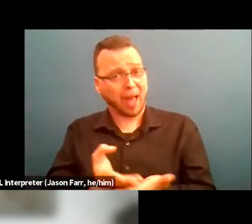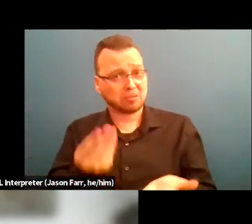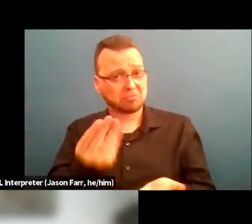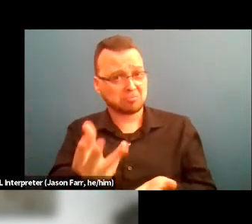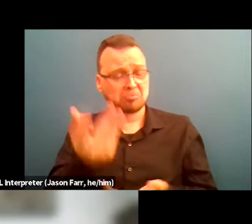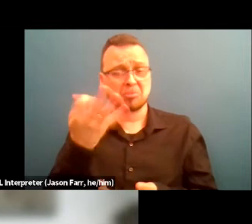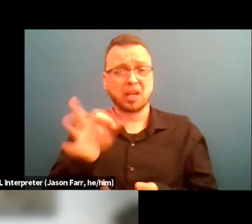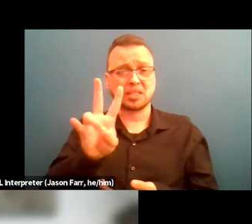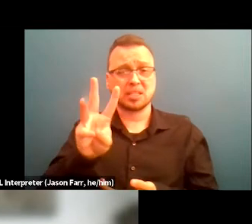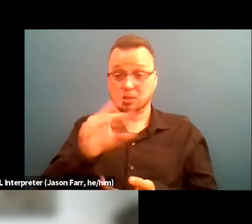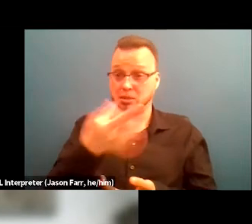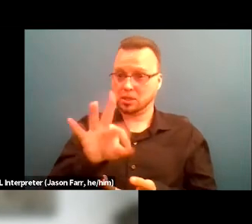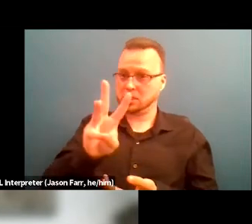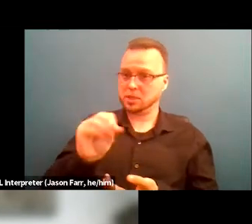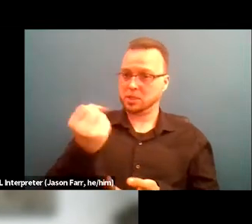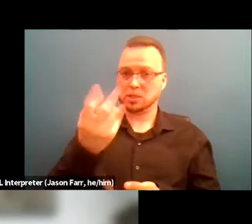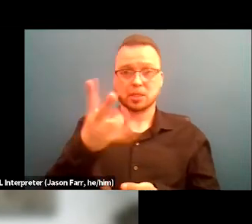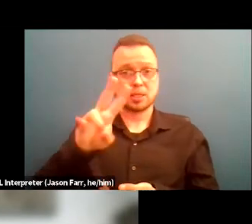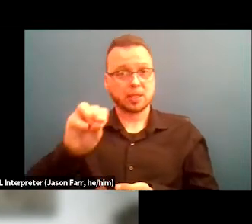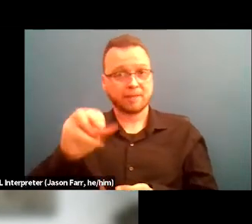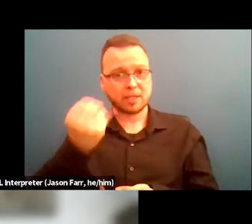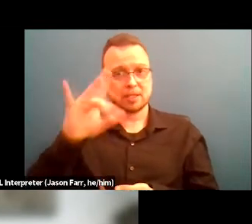70s and 80s, the black family became a crime.